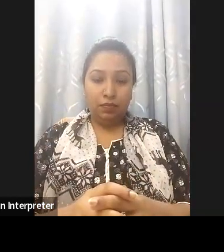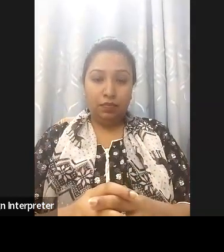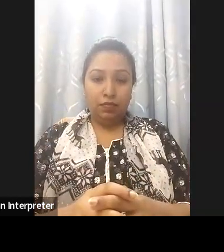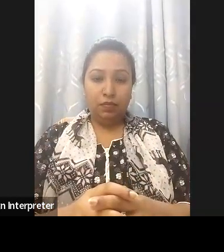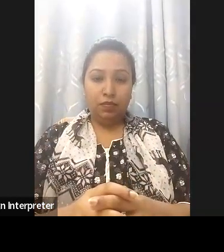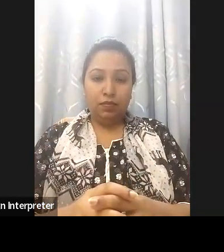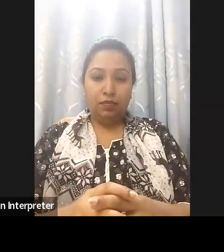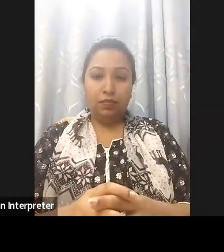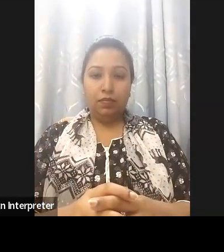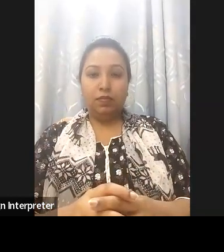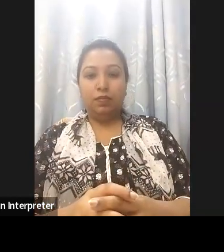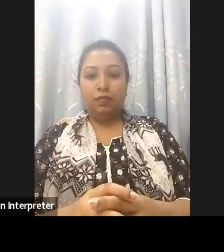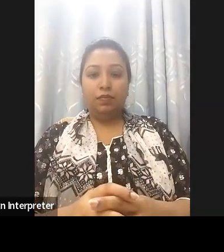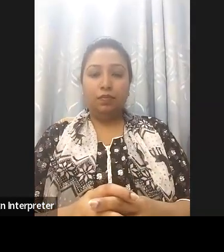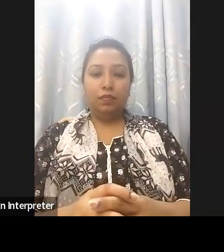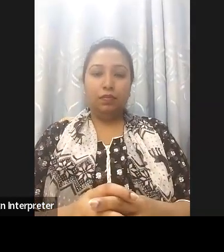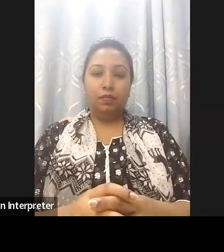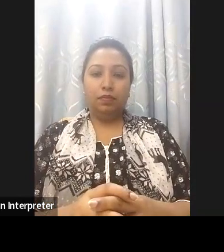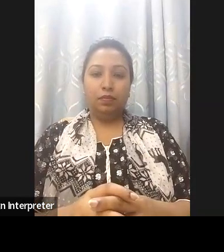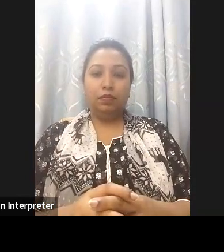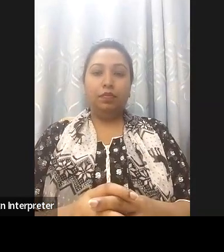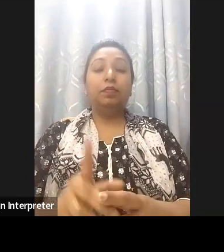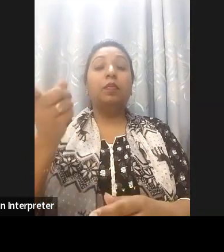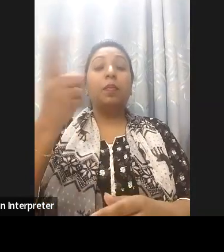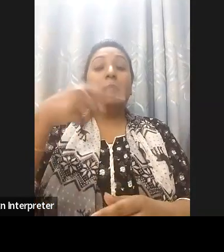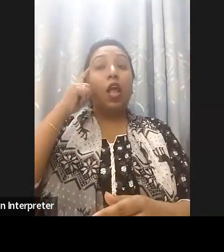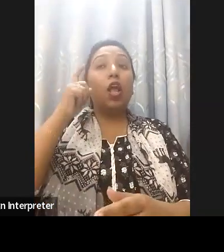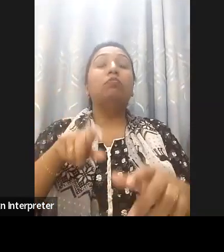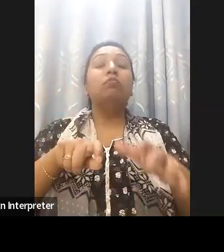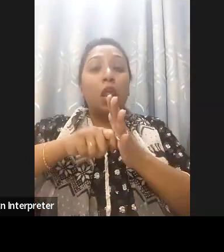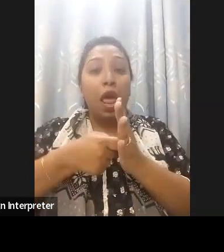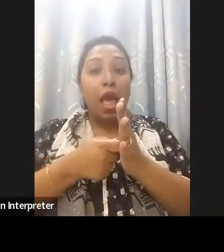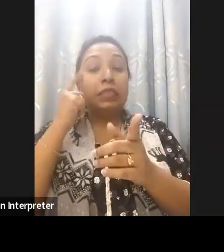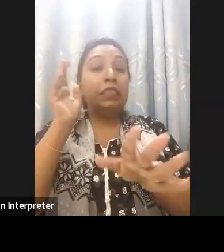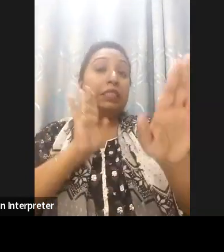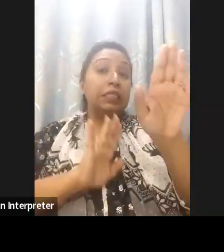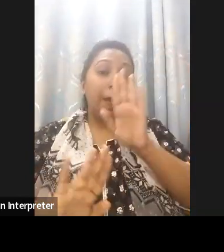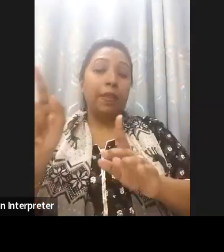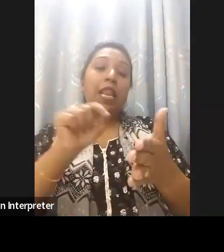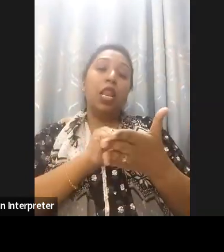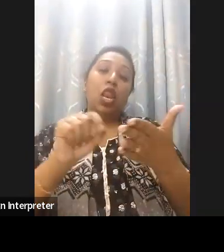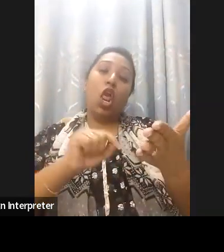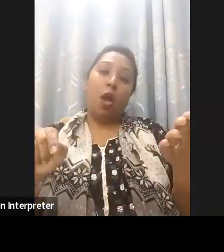level than privacy and security because it's the same. So that's why another area of work